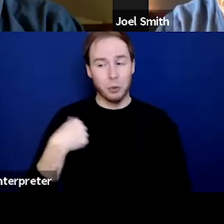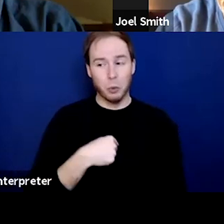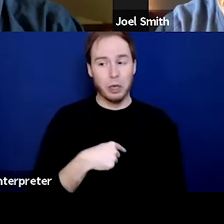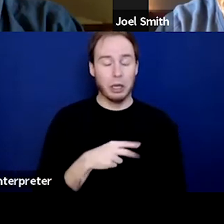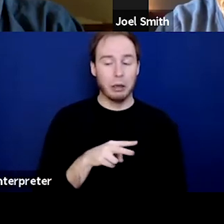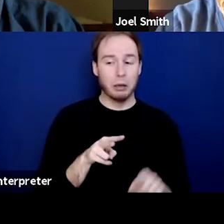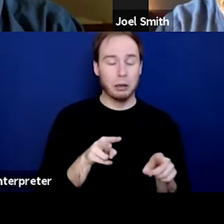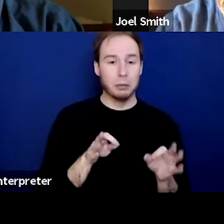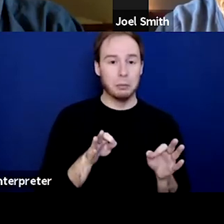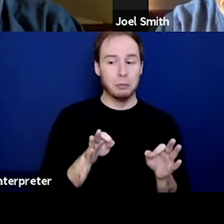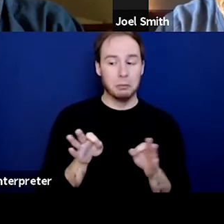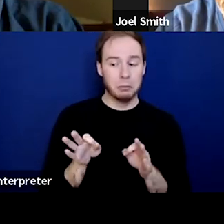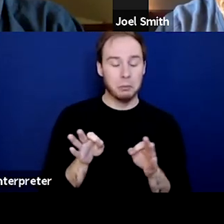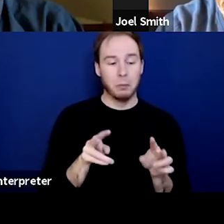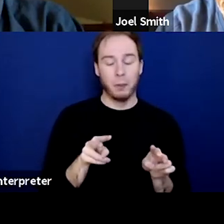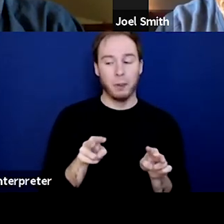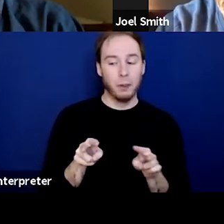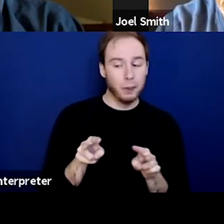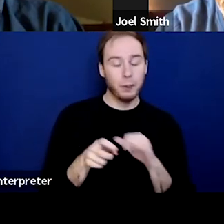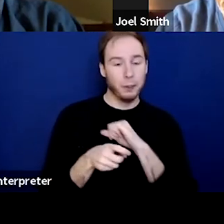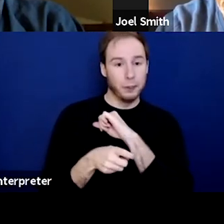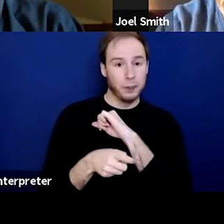you put us in prison because we've relapsed